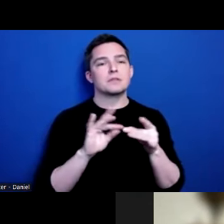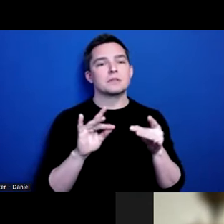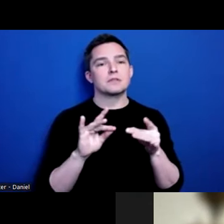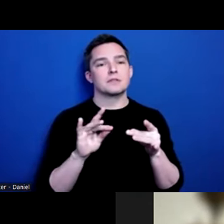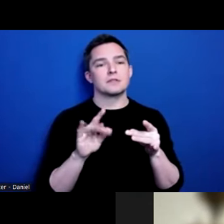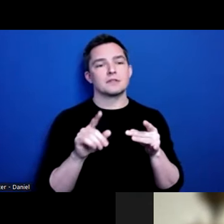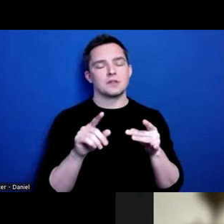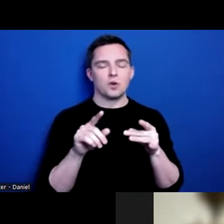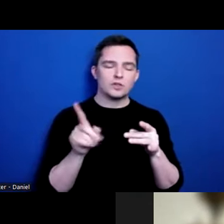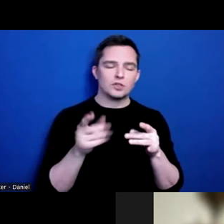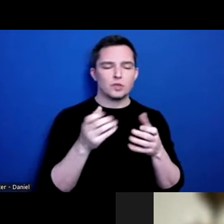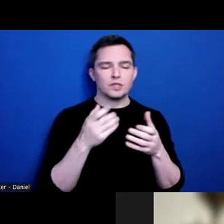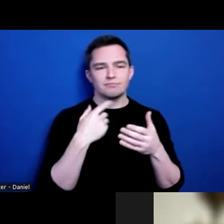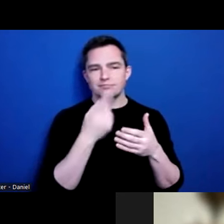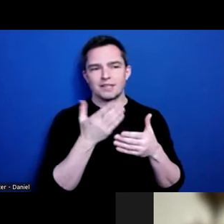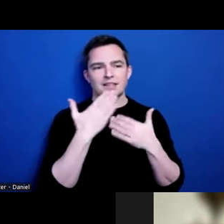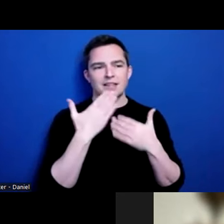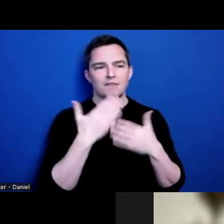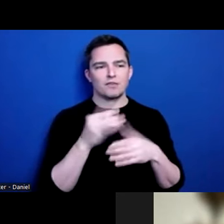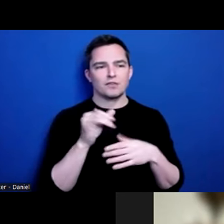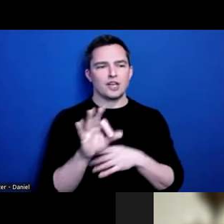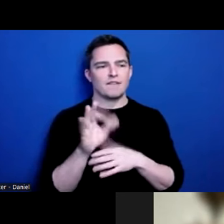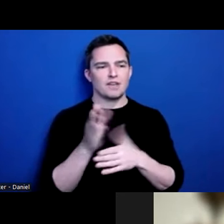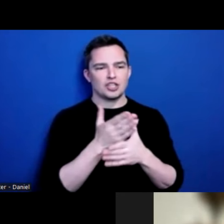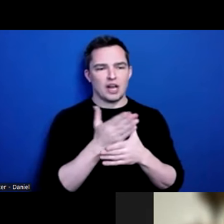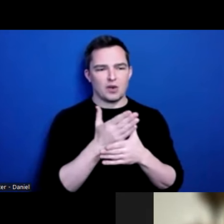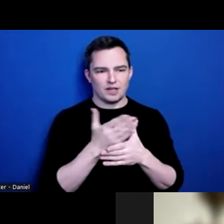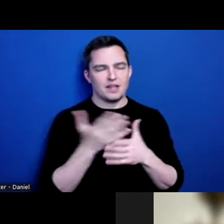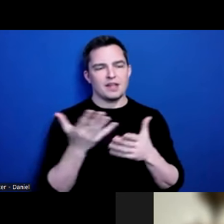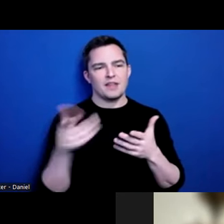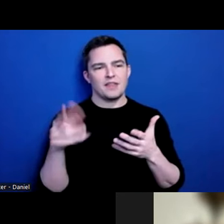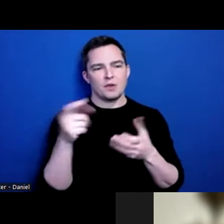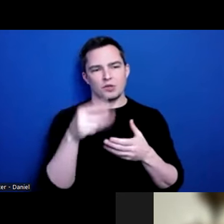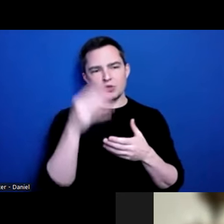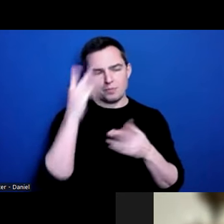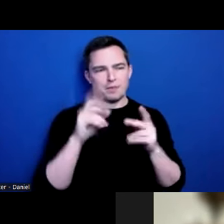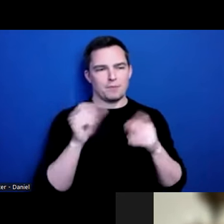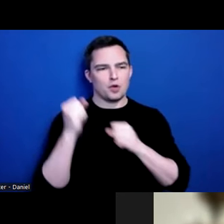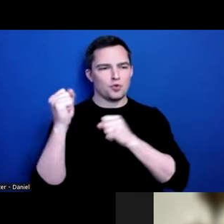share my gratitude to Jeff for sharing." And they want you to know that people are rooting for you.